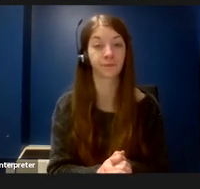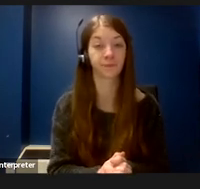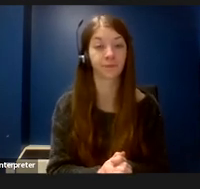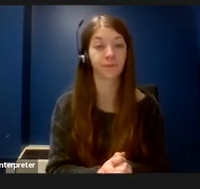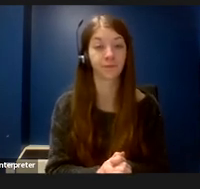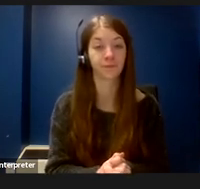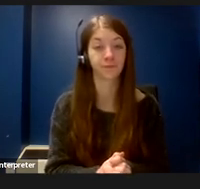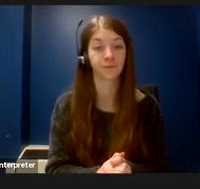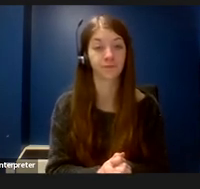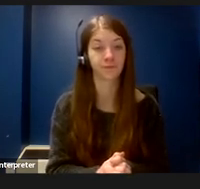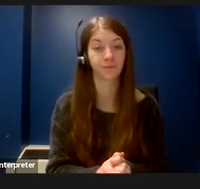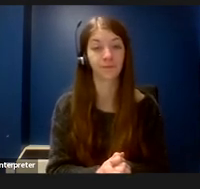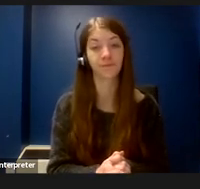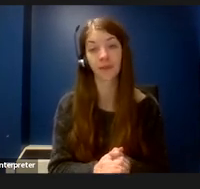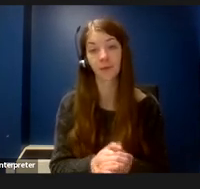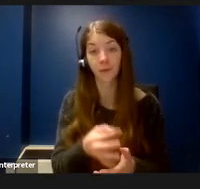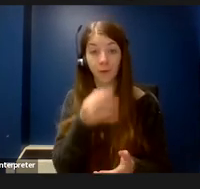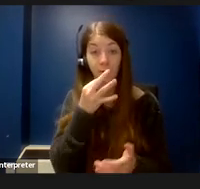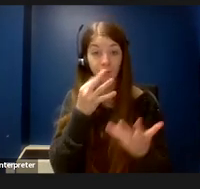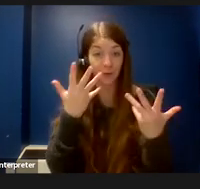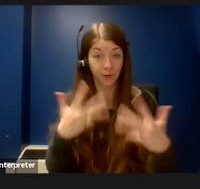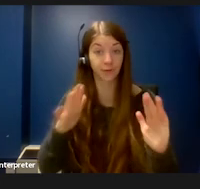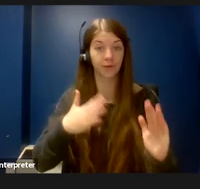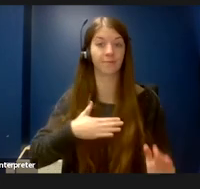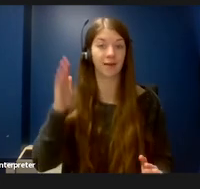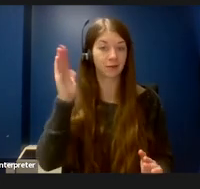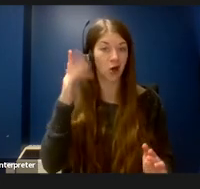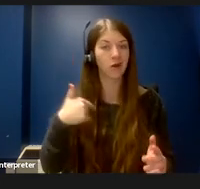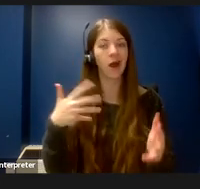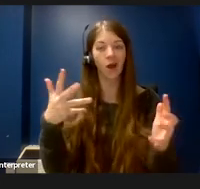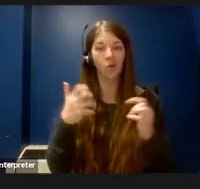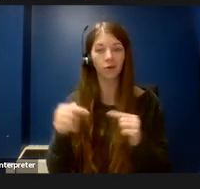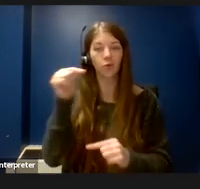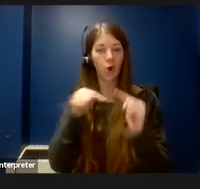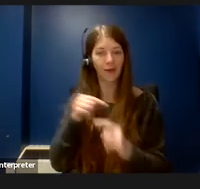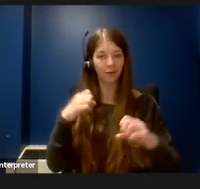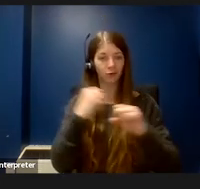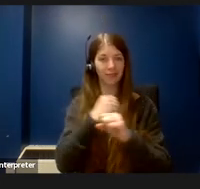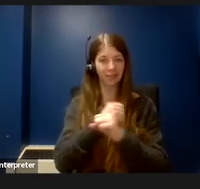as I end my talk I want to revisit the statistic that I shared with you earlier